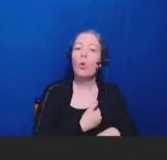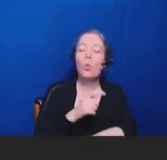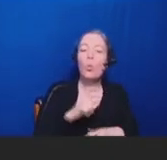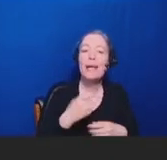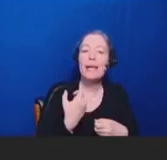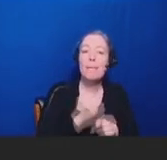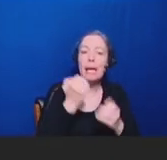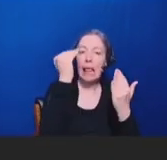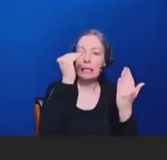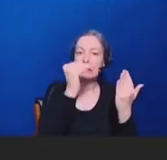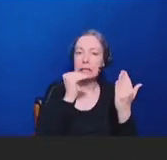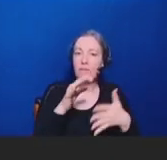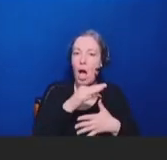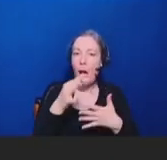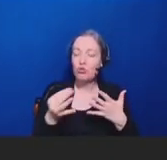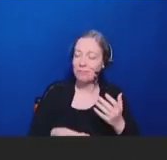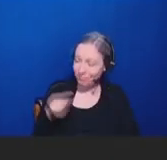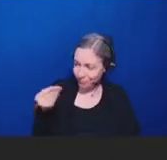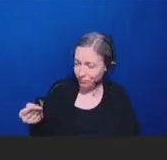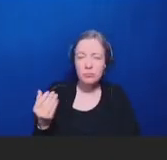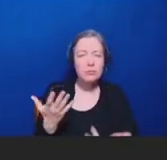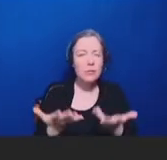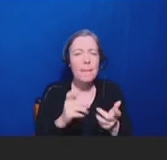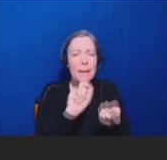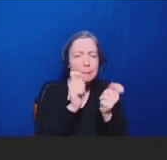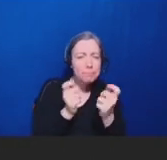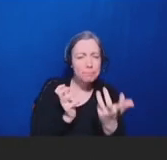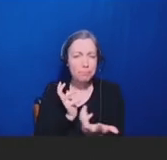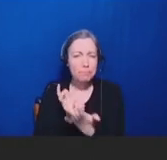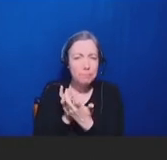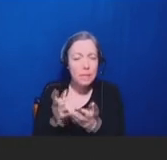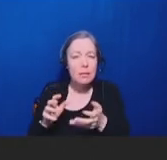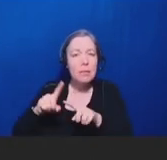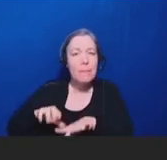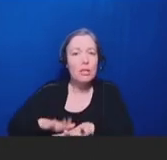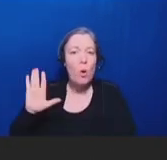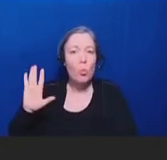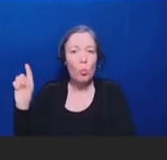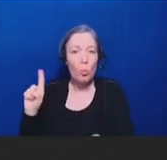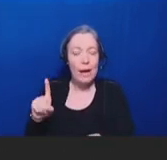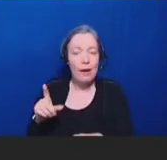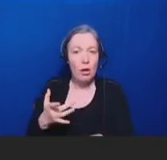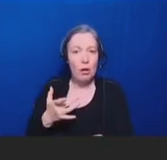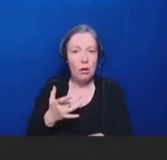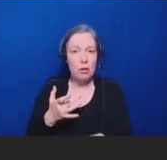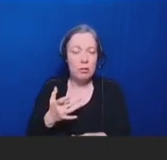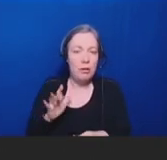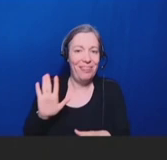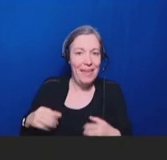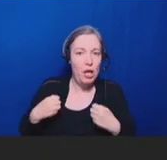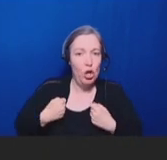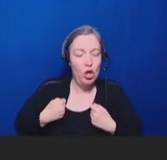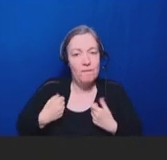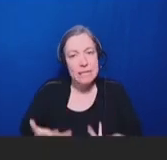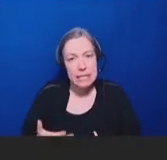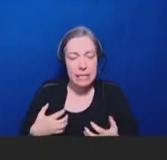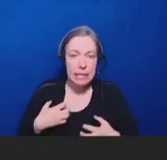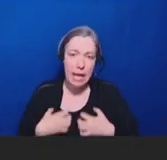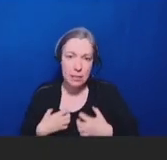refer patients to and tailor it based on kind of the source of their fatigue or hesitancy about being vaccinated.